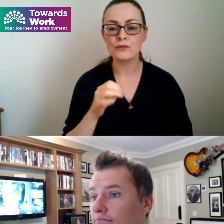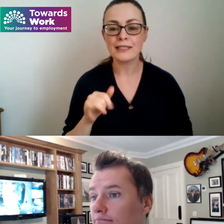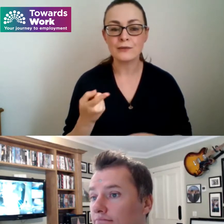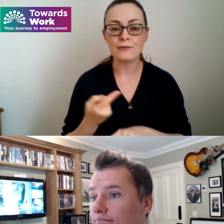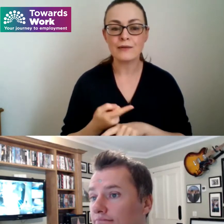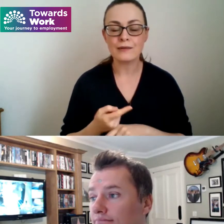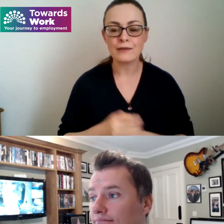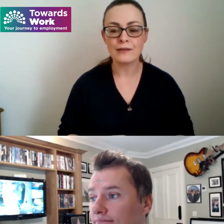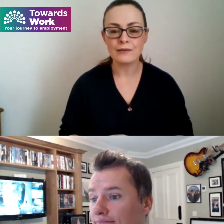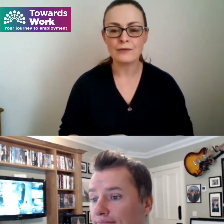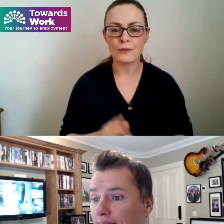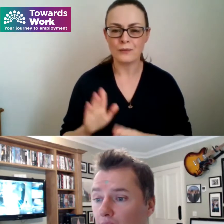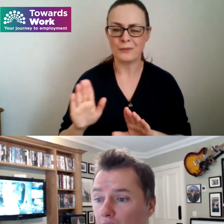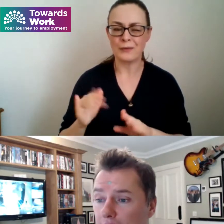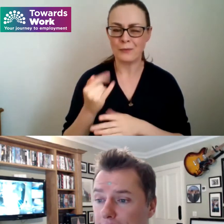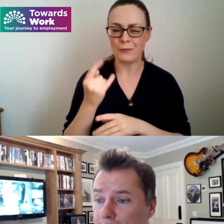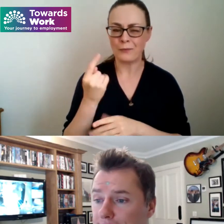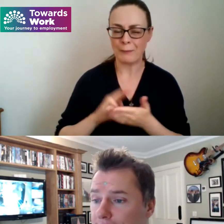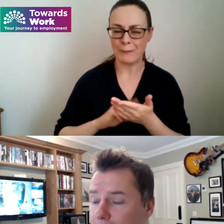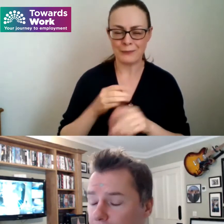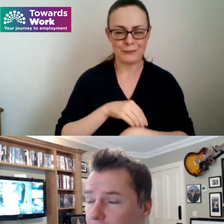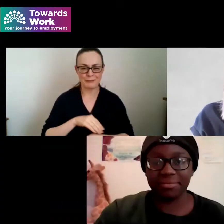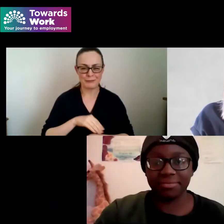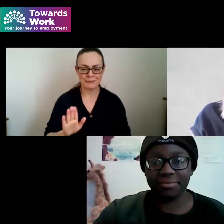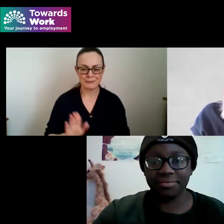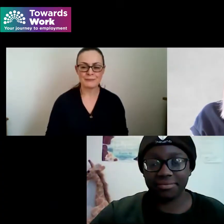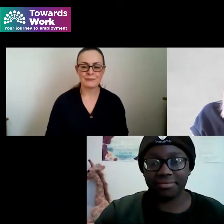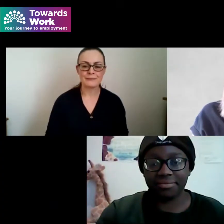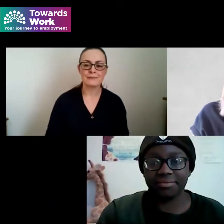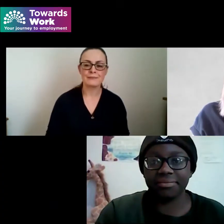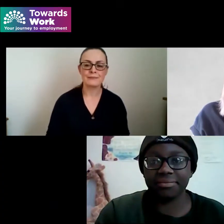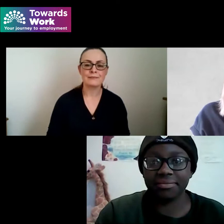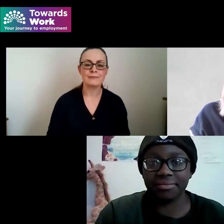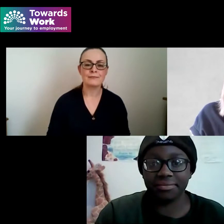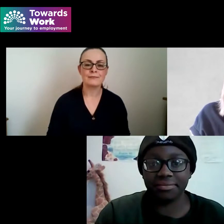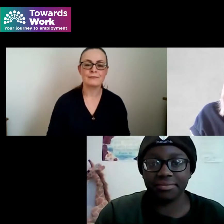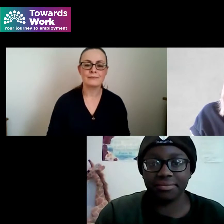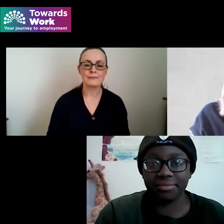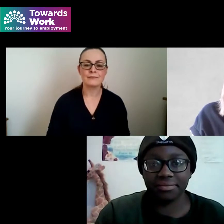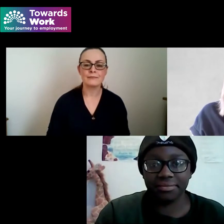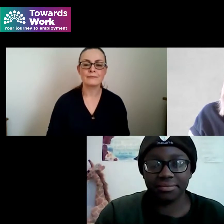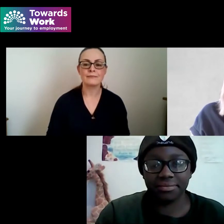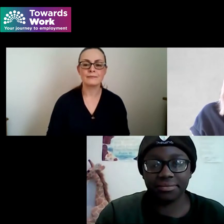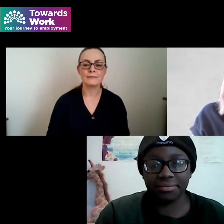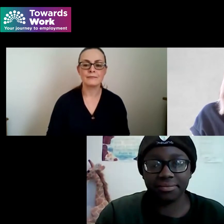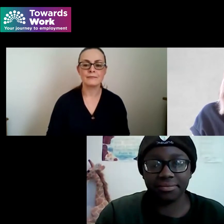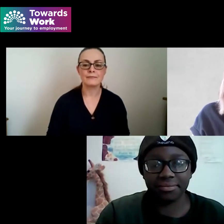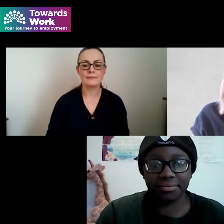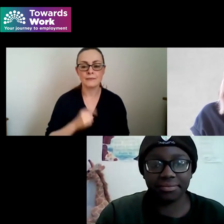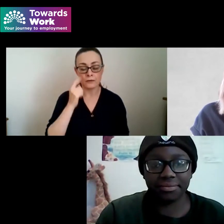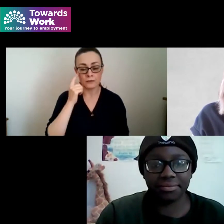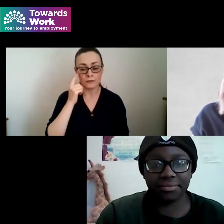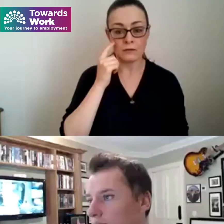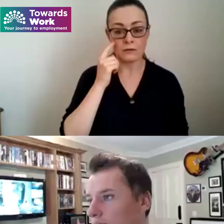we'll give Tracy a minute that's no problem okay so this is a really great opportunity to